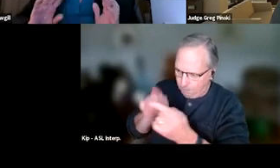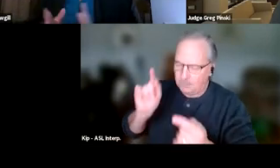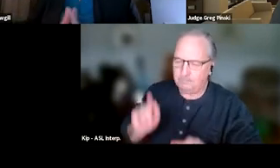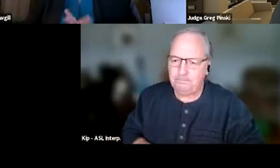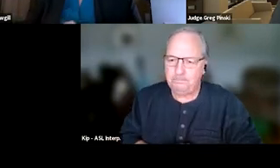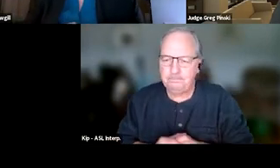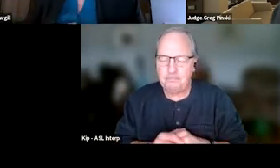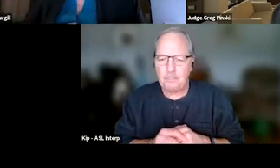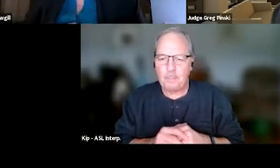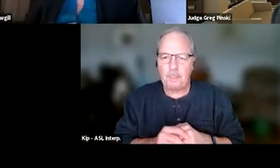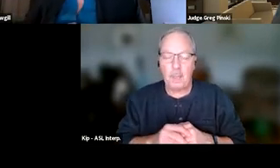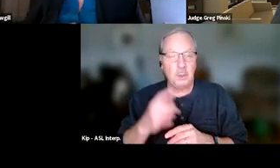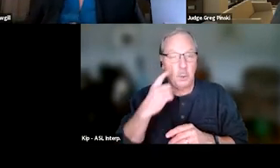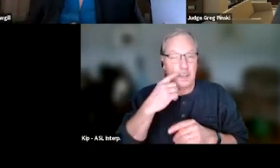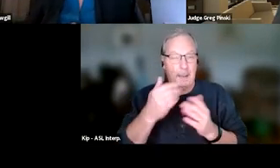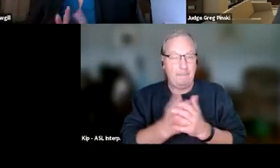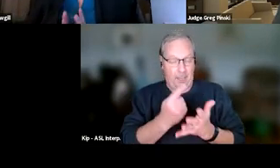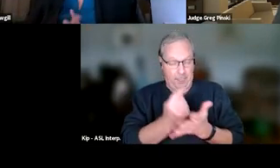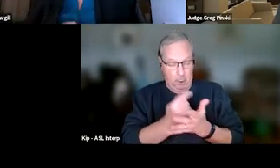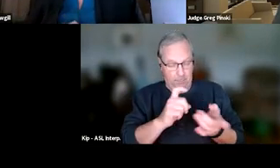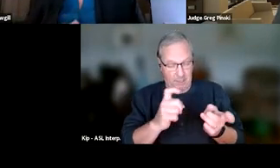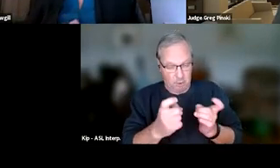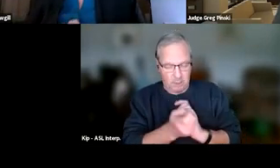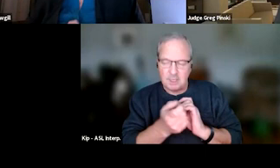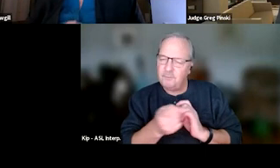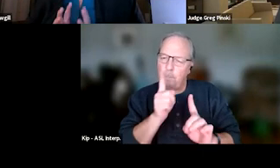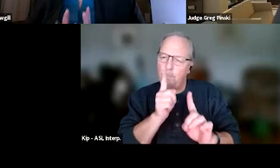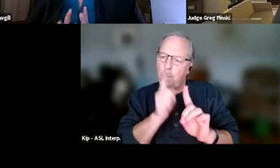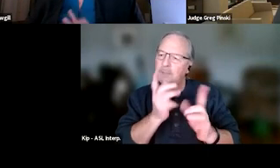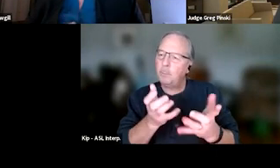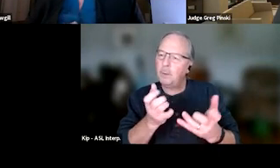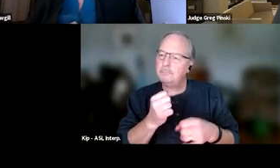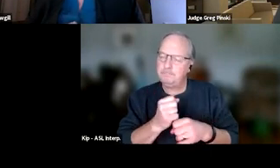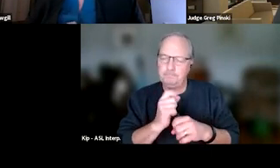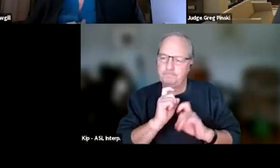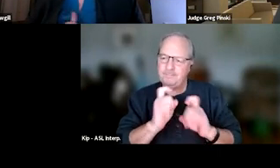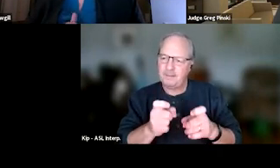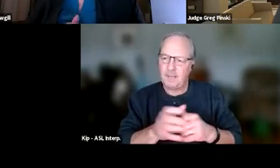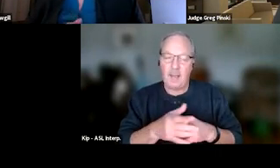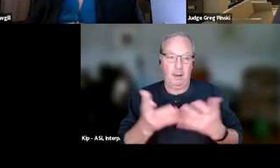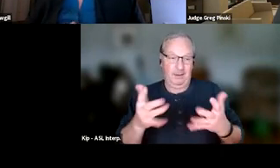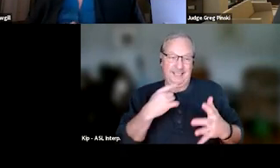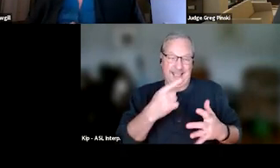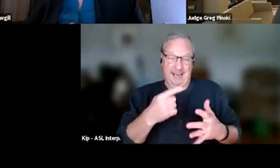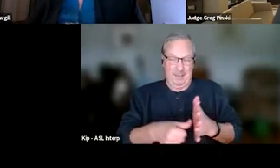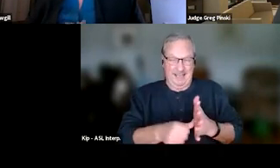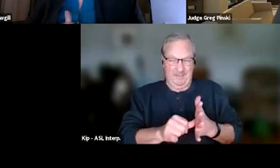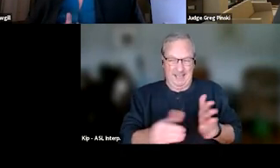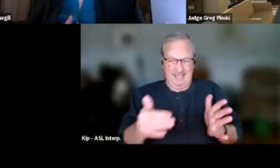So when we're thinking about therapeutic adjustments, a couple of points I wanna make is, I've already said this, but I wanna stress it again, it needs to be recommended